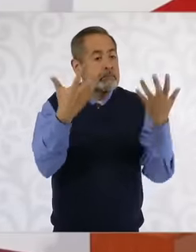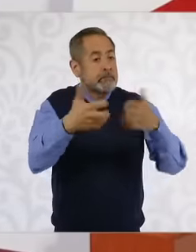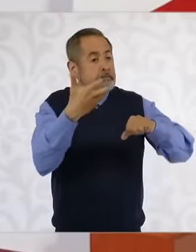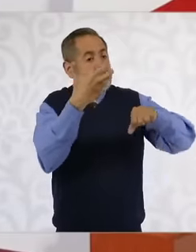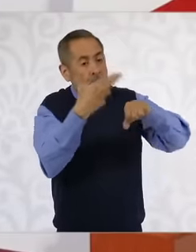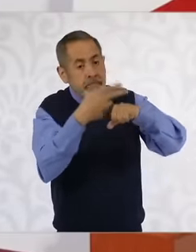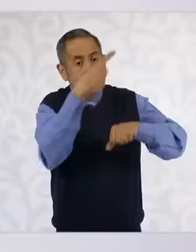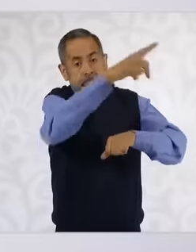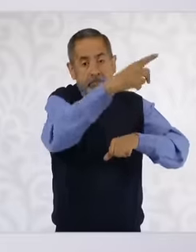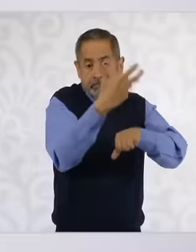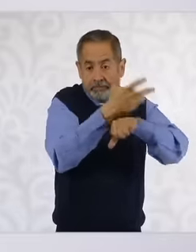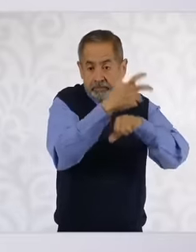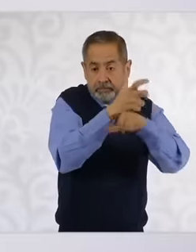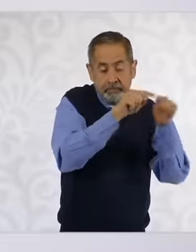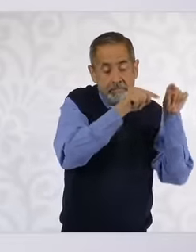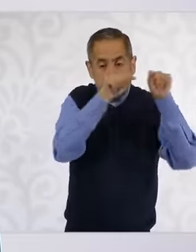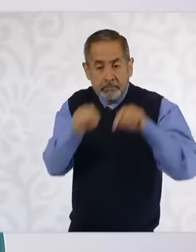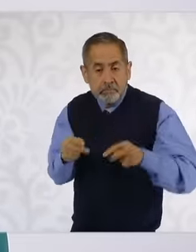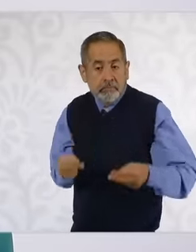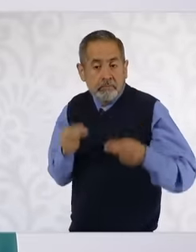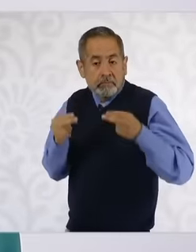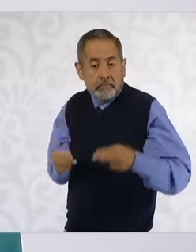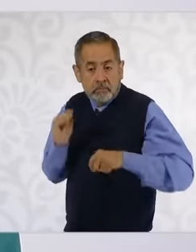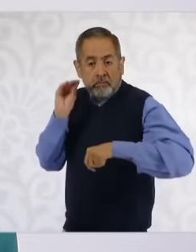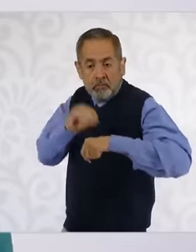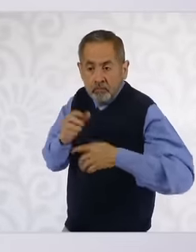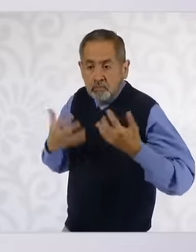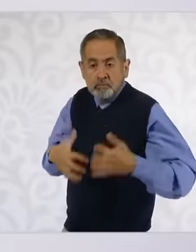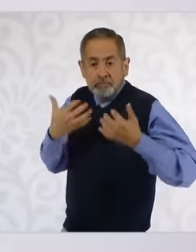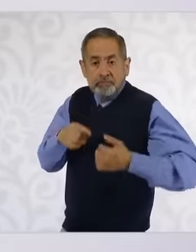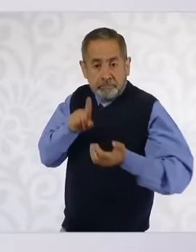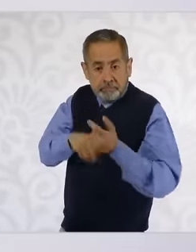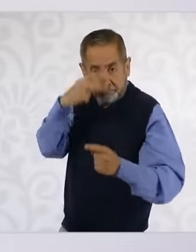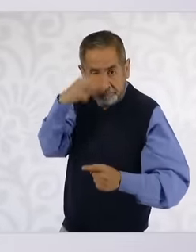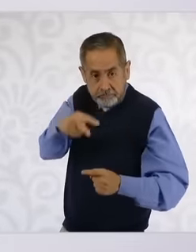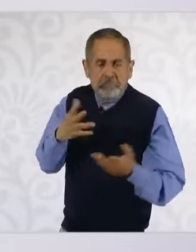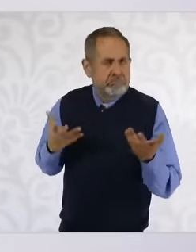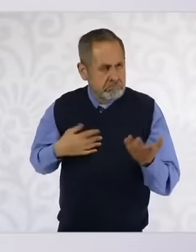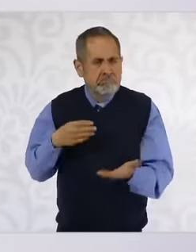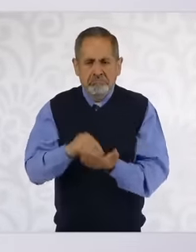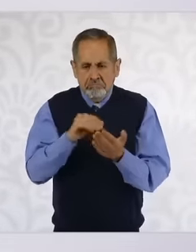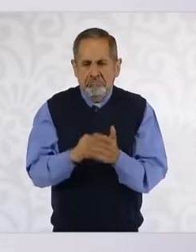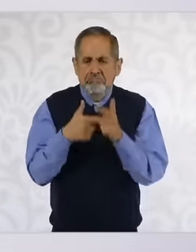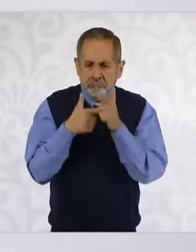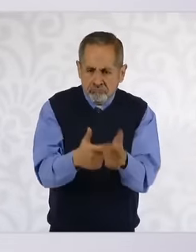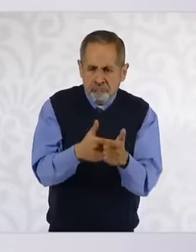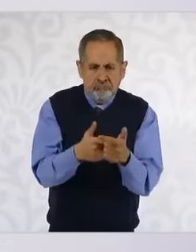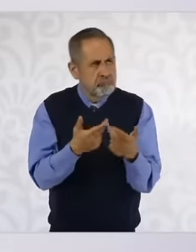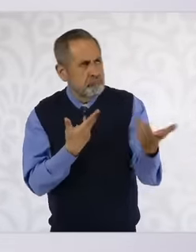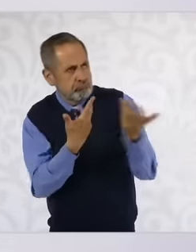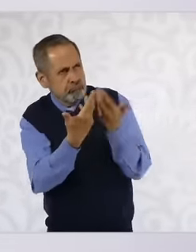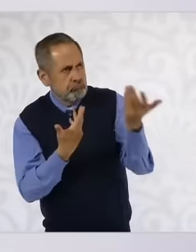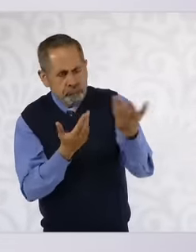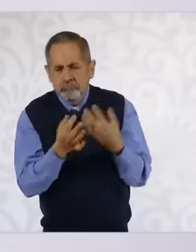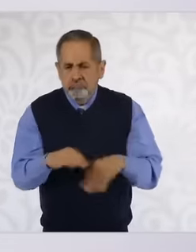have their investments In Mexico We are going to continue working in a very important way with them